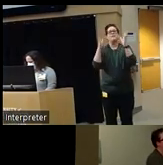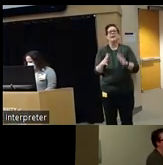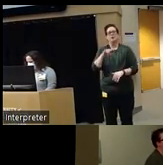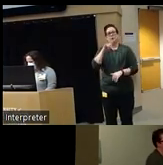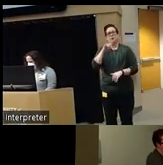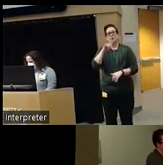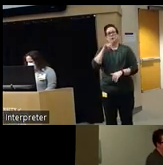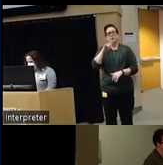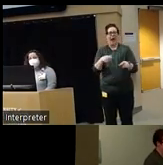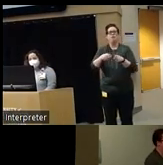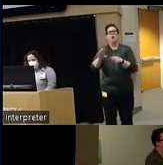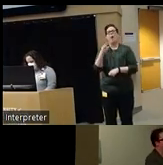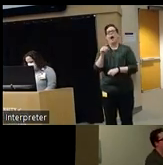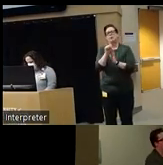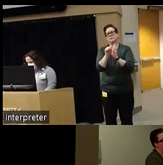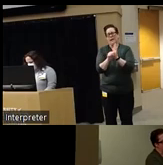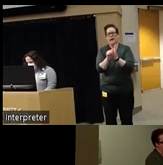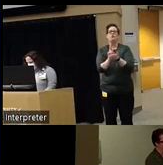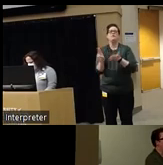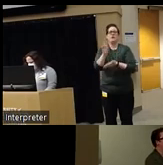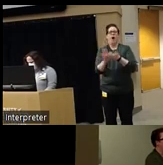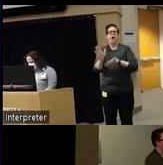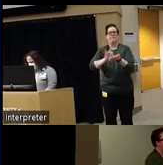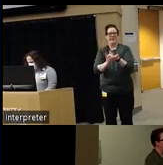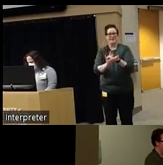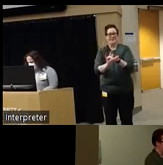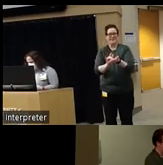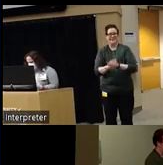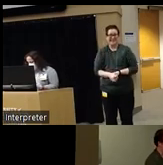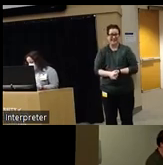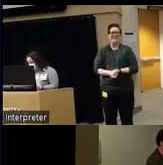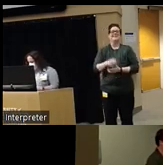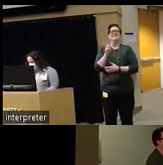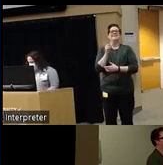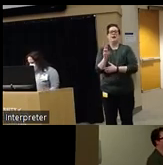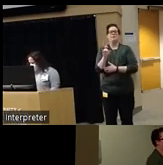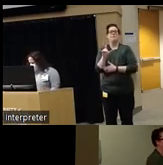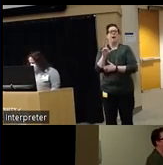the Ohio State University College of Medicine Dr Michaels has had has held various roles in